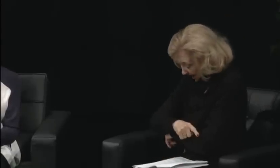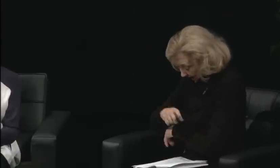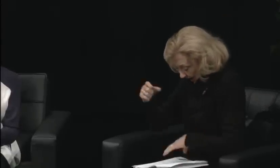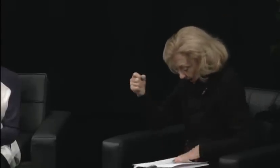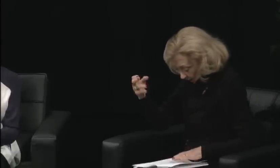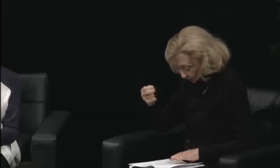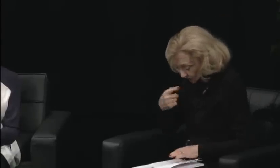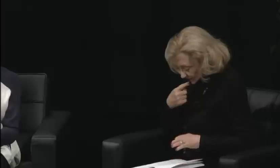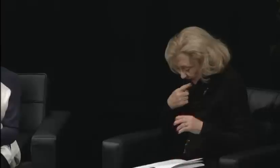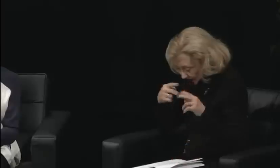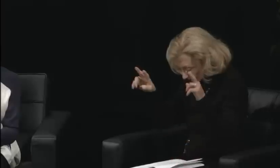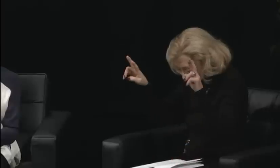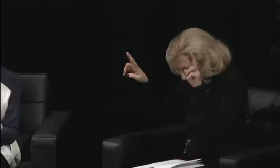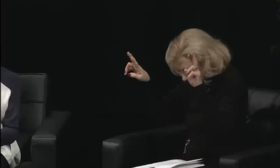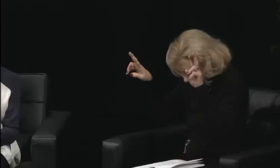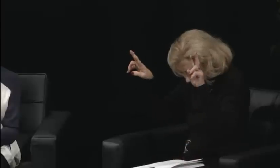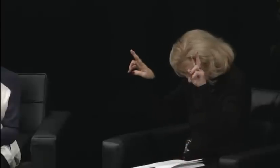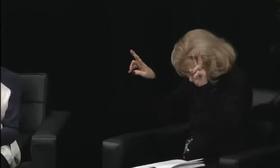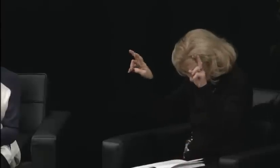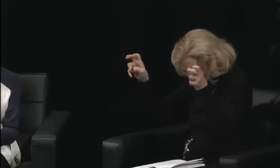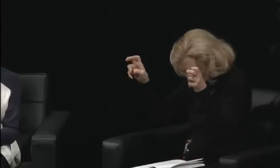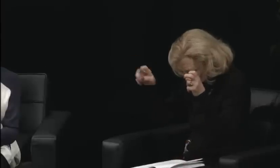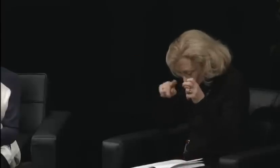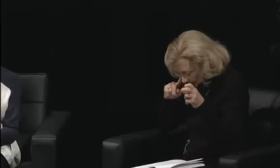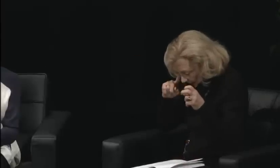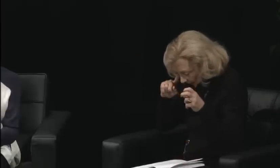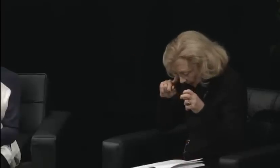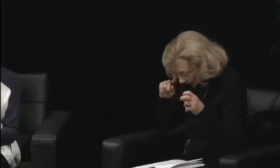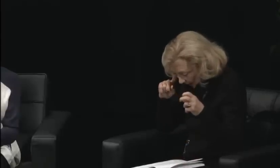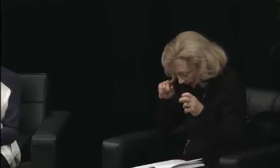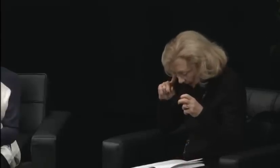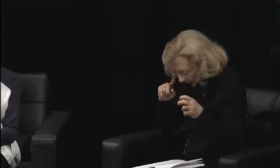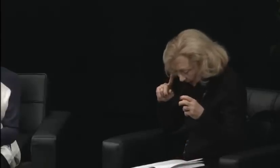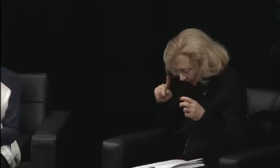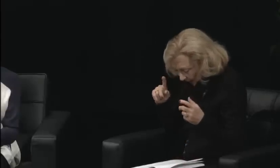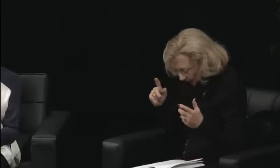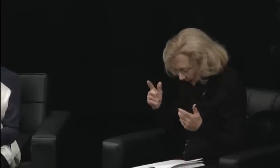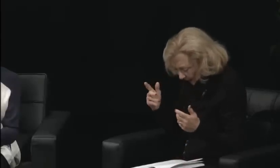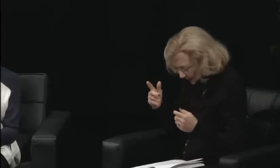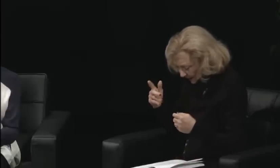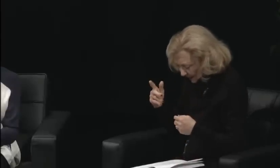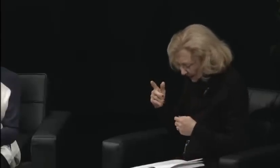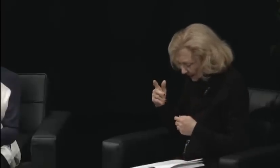of a breakthrough for deaf women. Again, the racism came to play later,